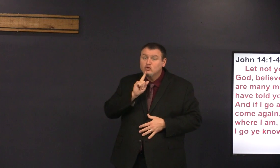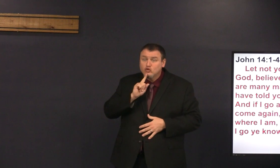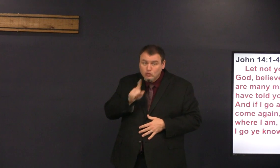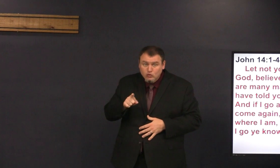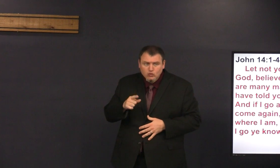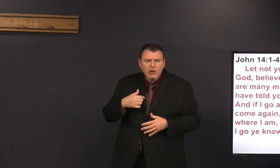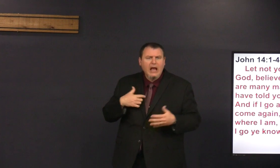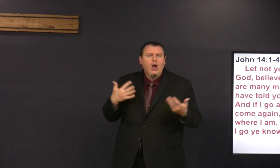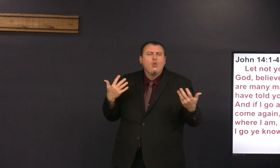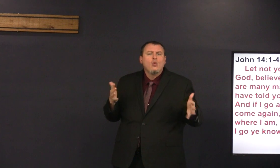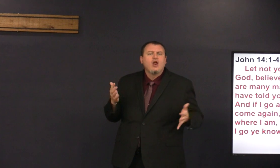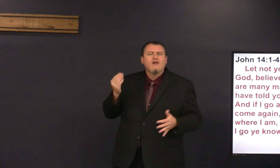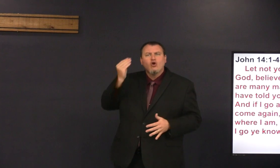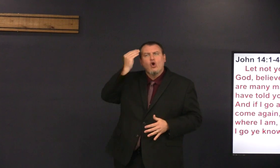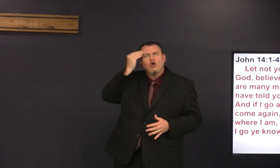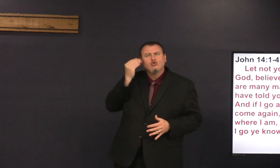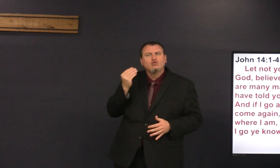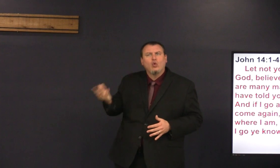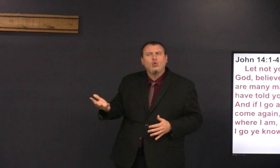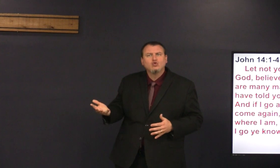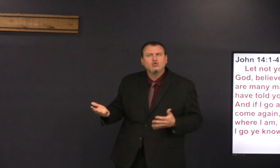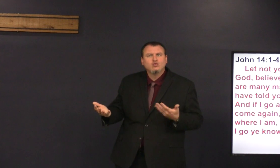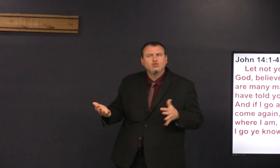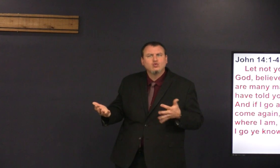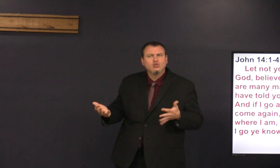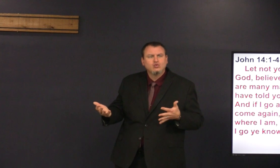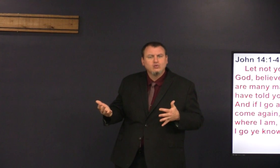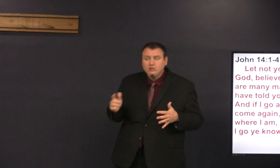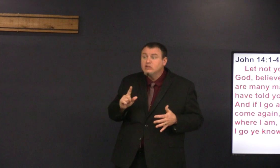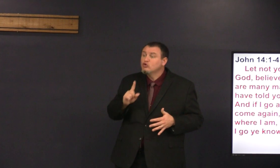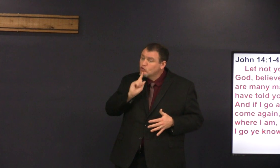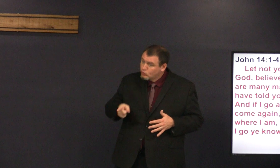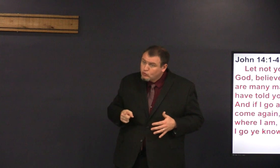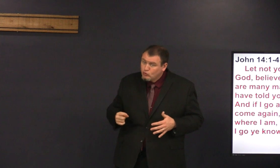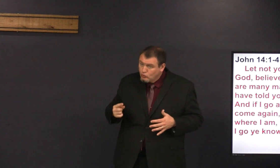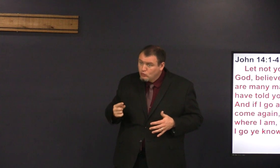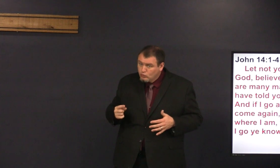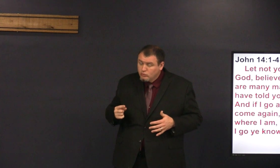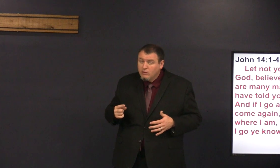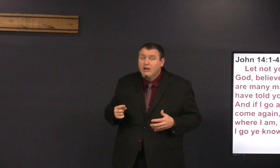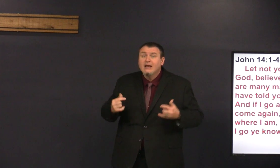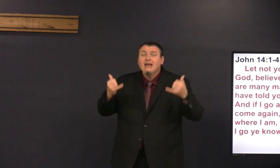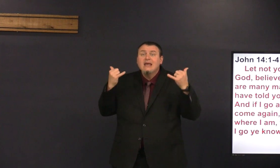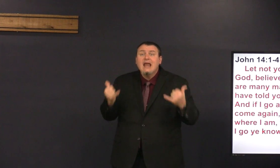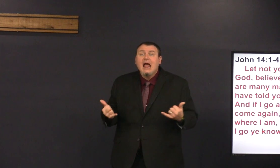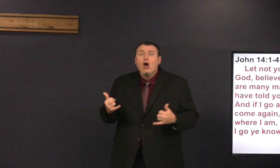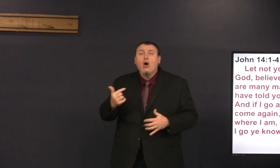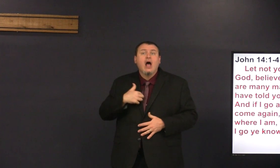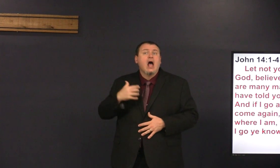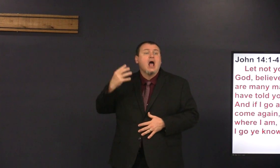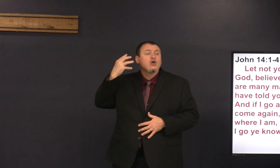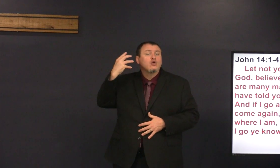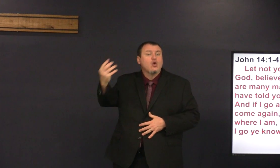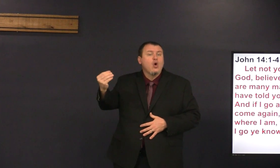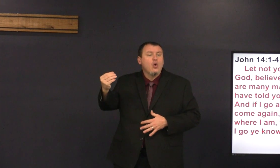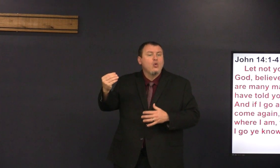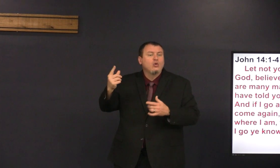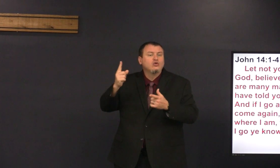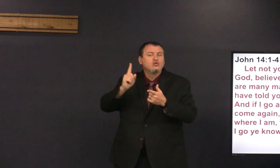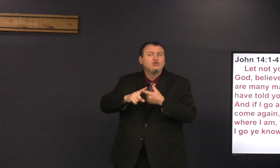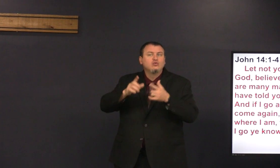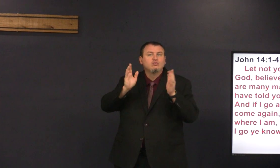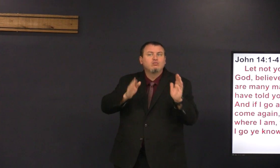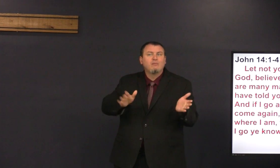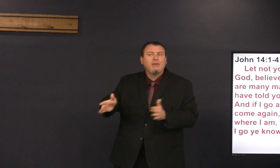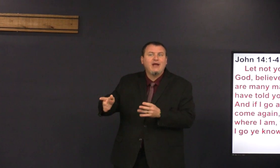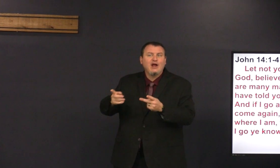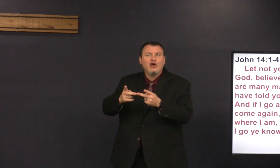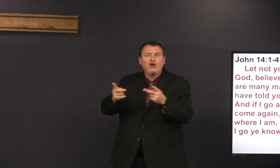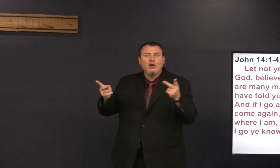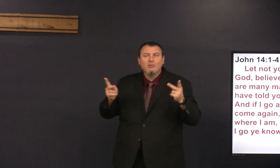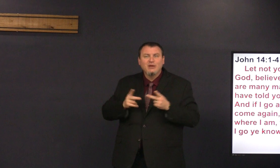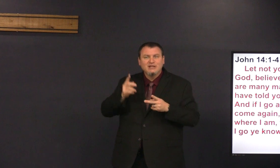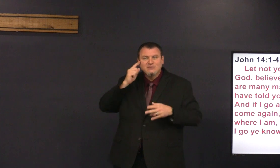if it were not so I would have told you so it's true I go to prepare a place for you